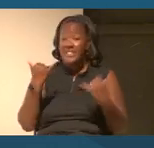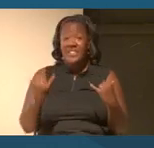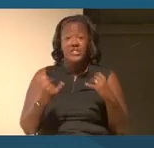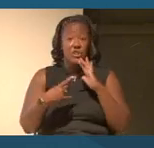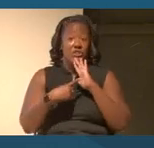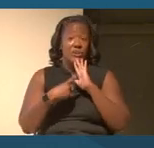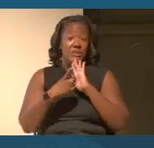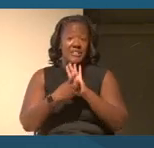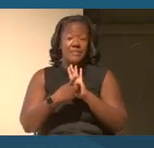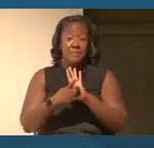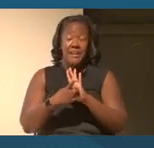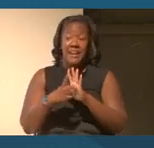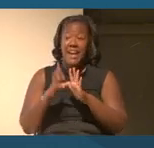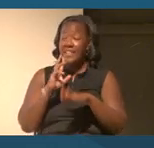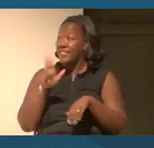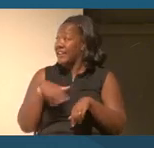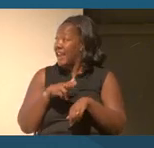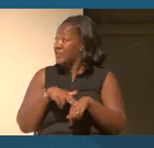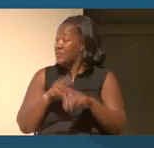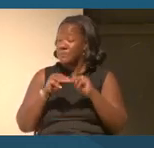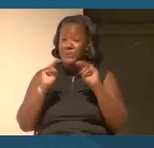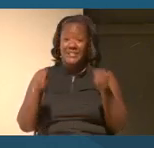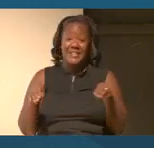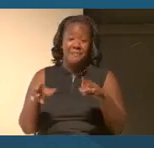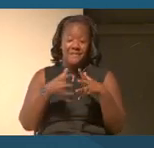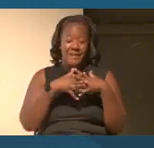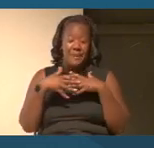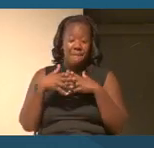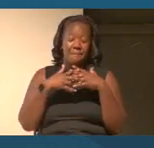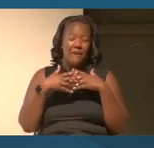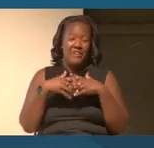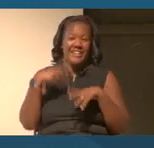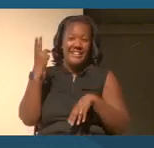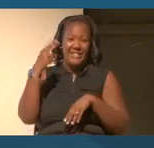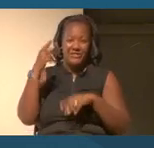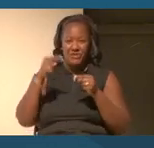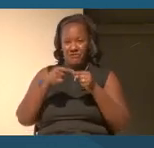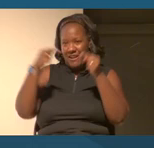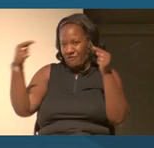So if you cross the mall, come visit. But and this was a very special day, if I